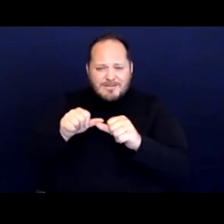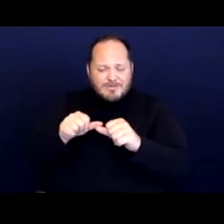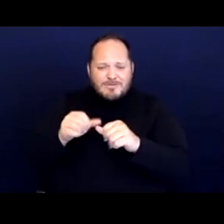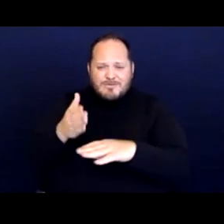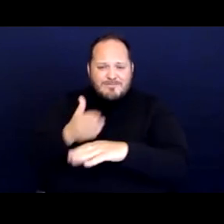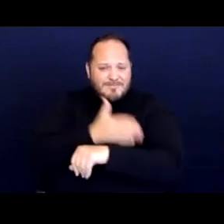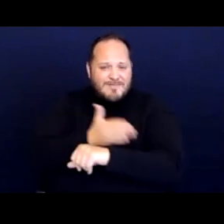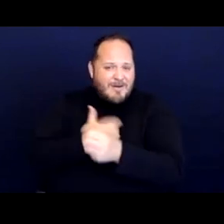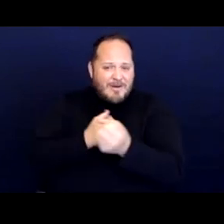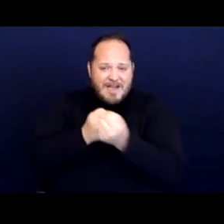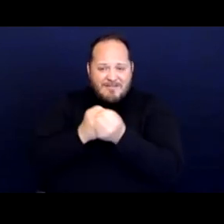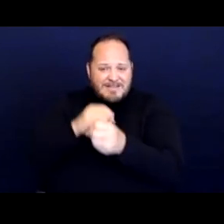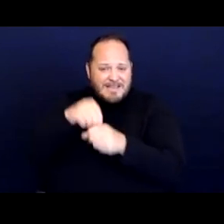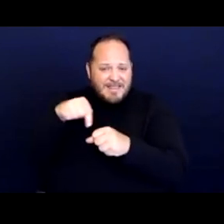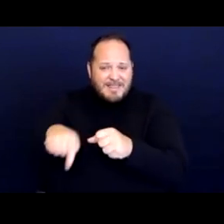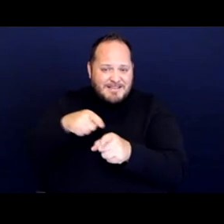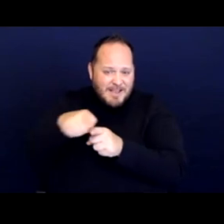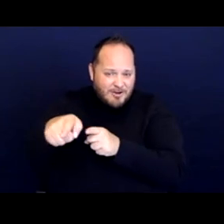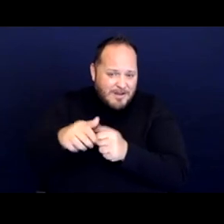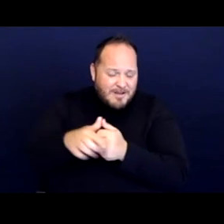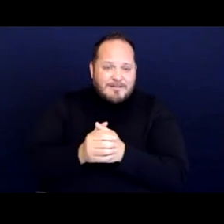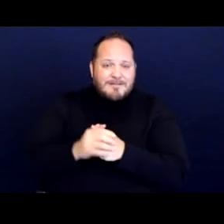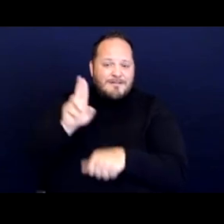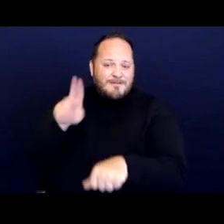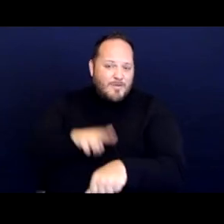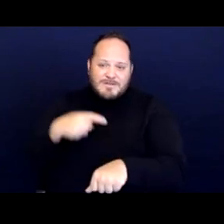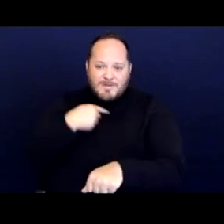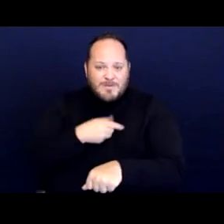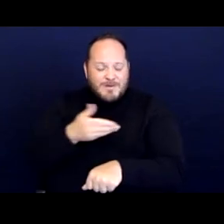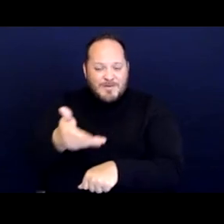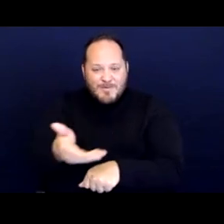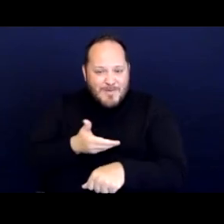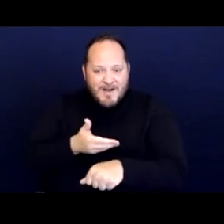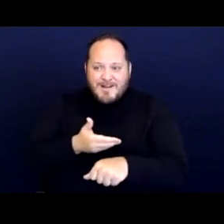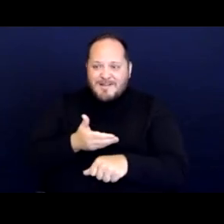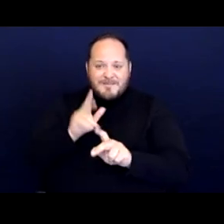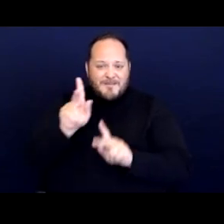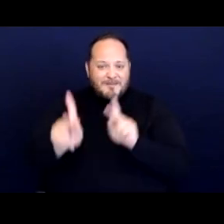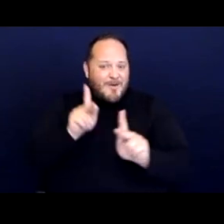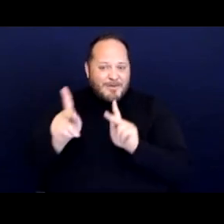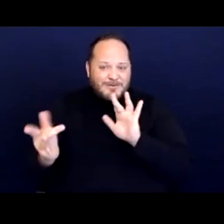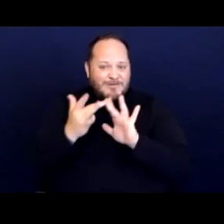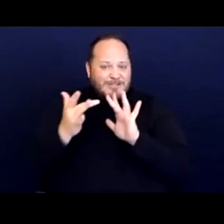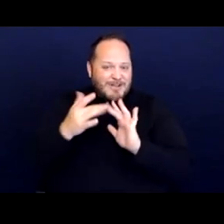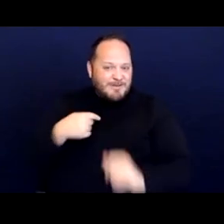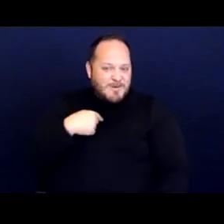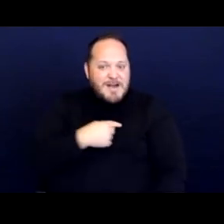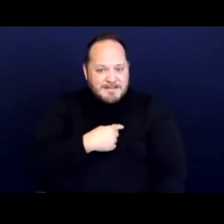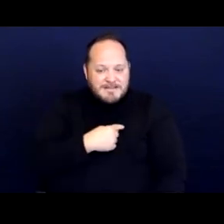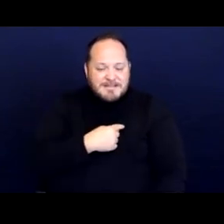And of course we welcome folks reaching out to us. And we just, we want to say